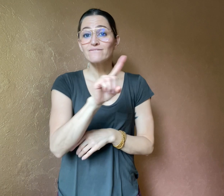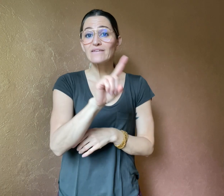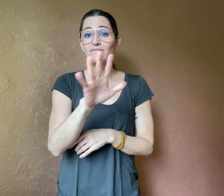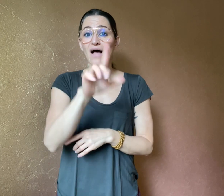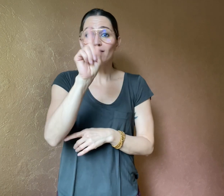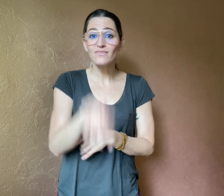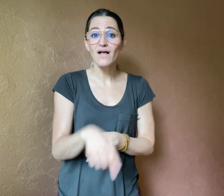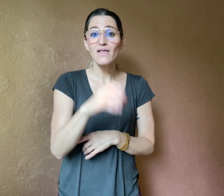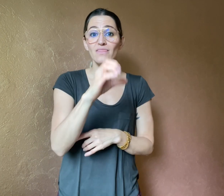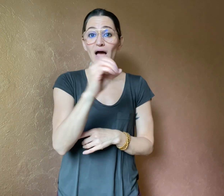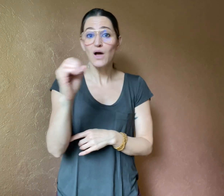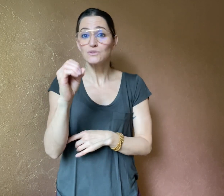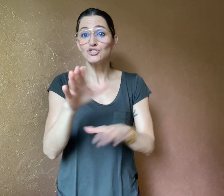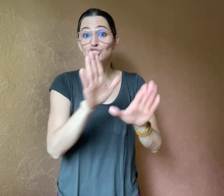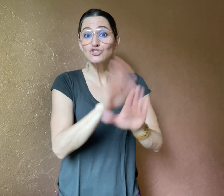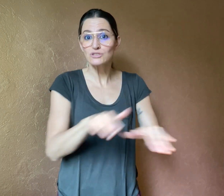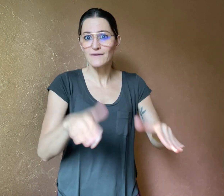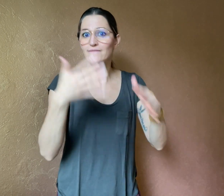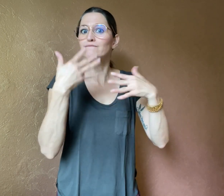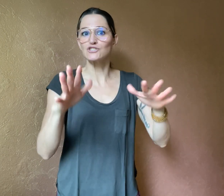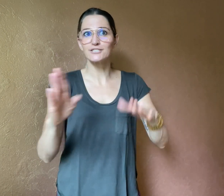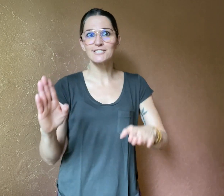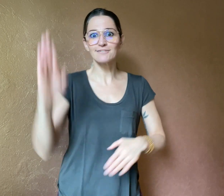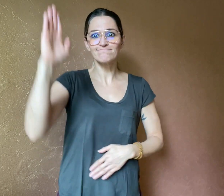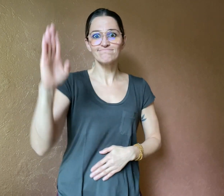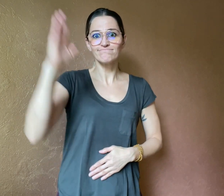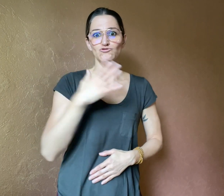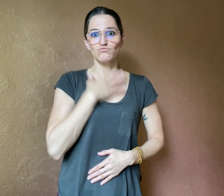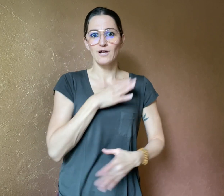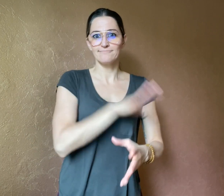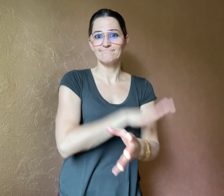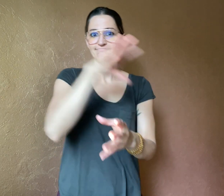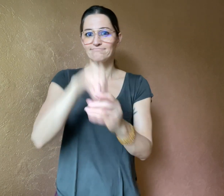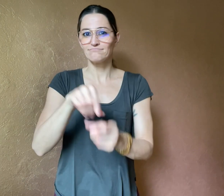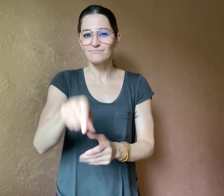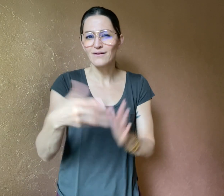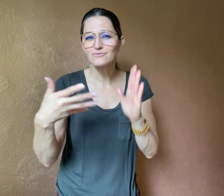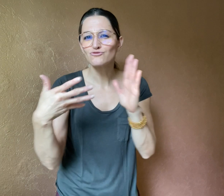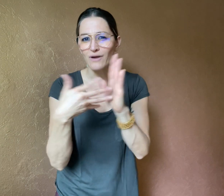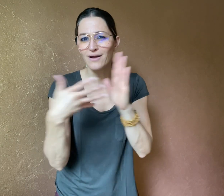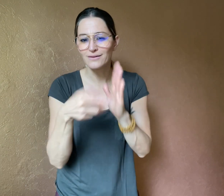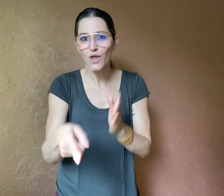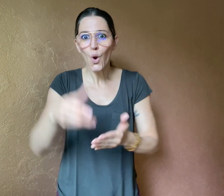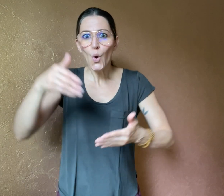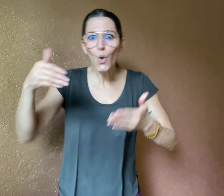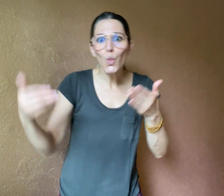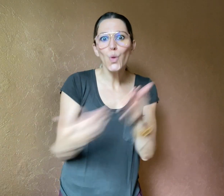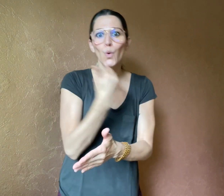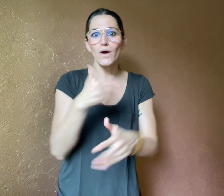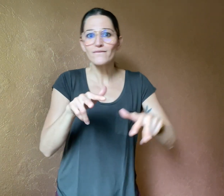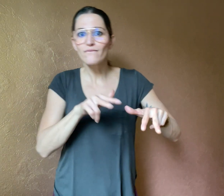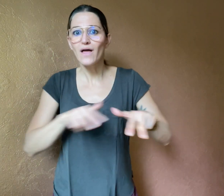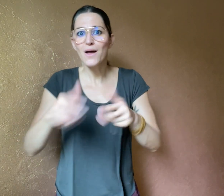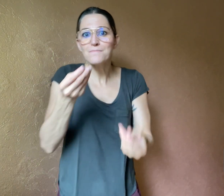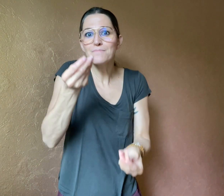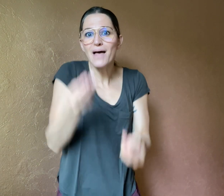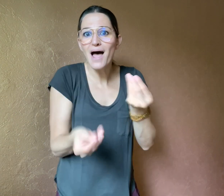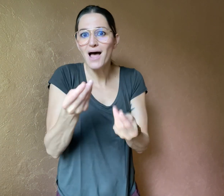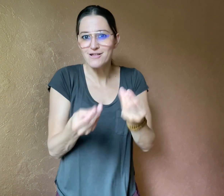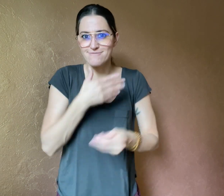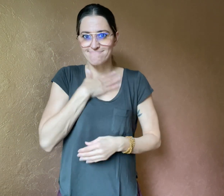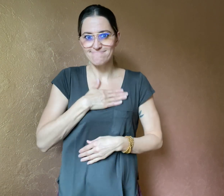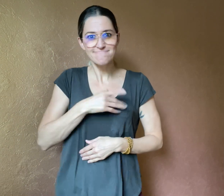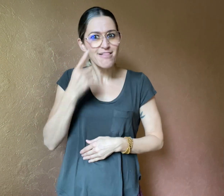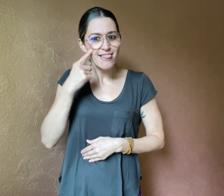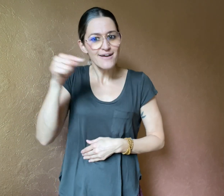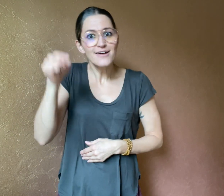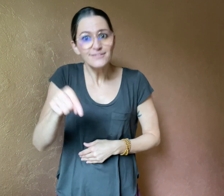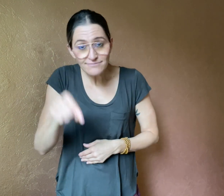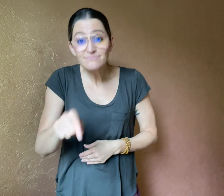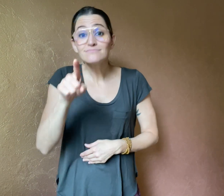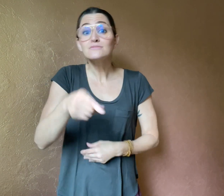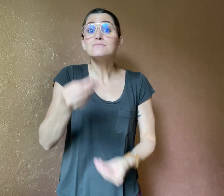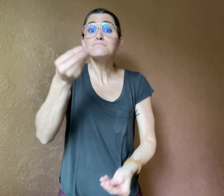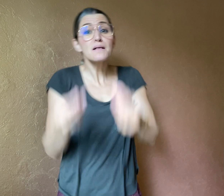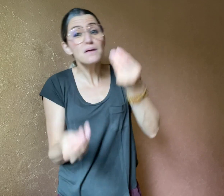of the new video game and spent an average of four hours playing.